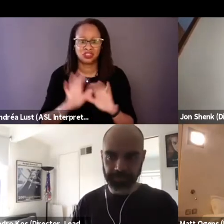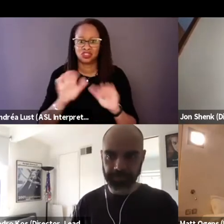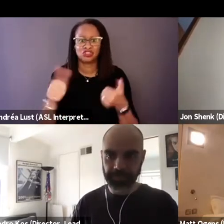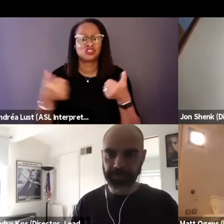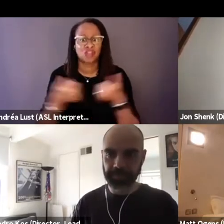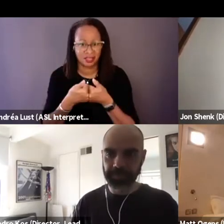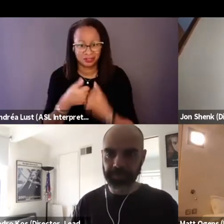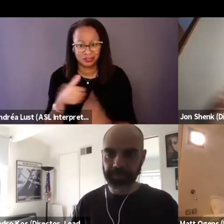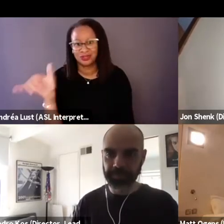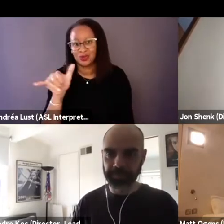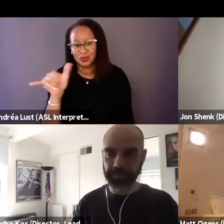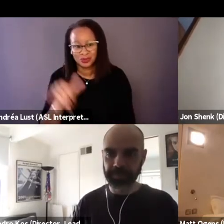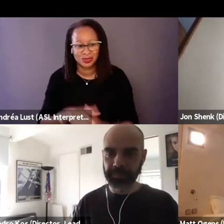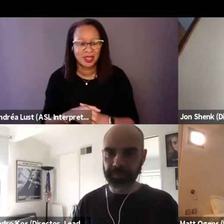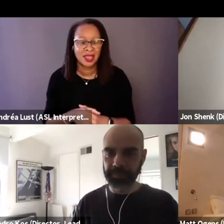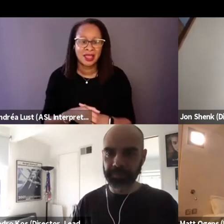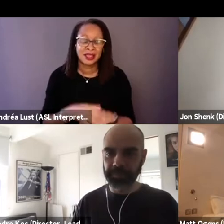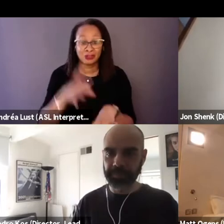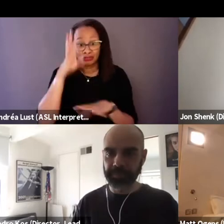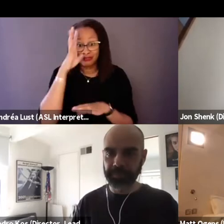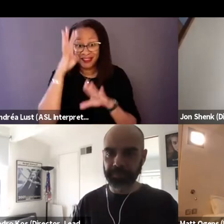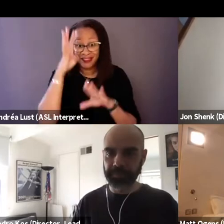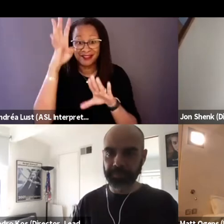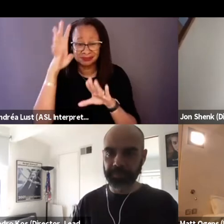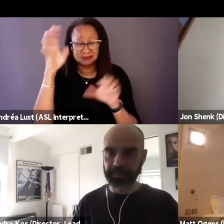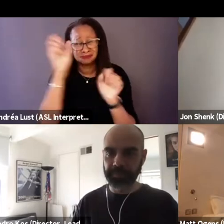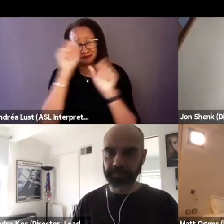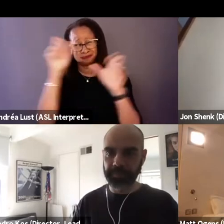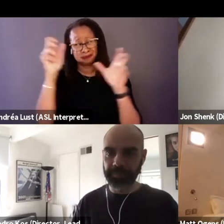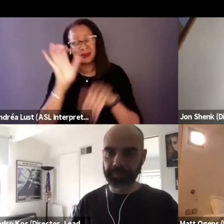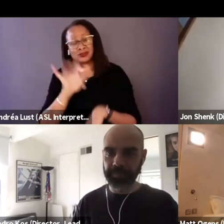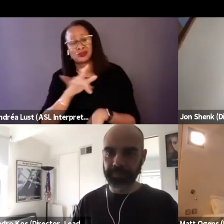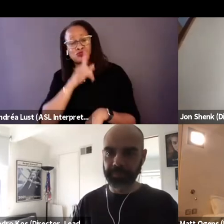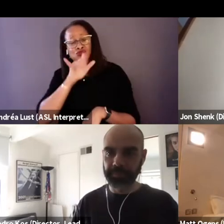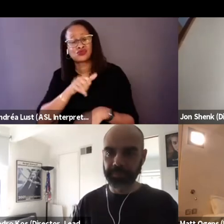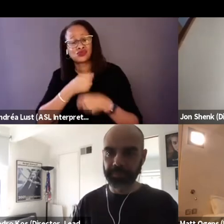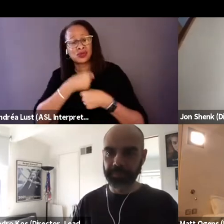and so creative really to make this story come to life,